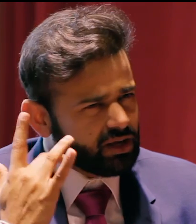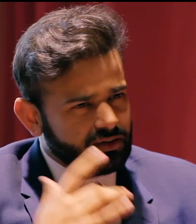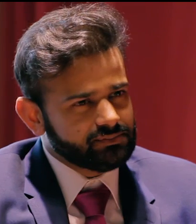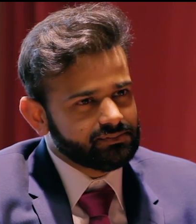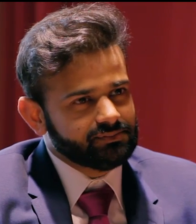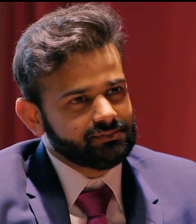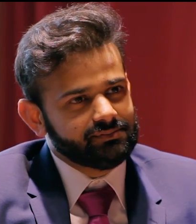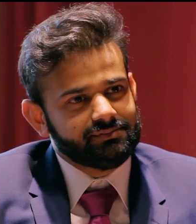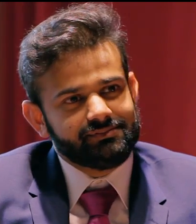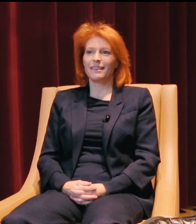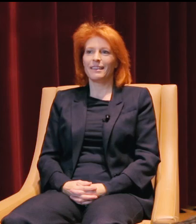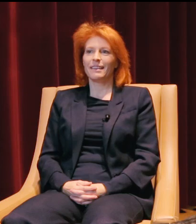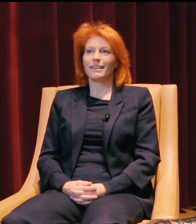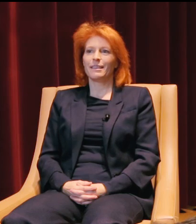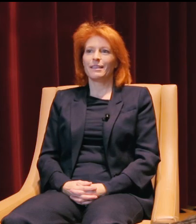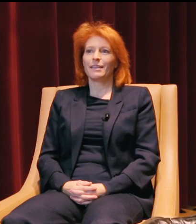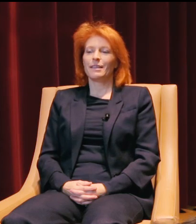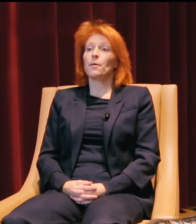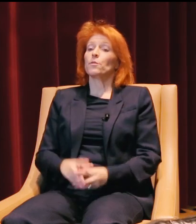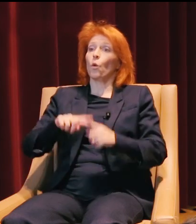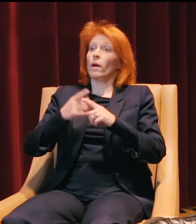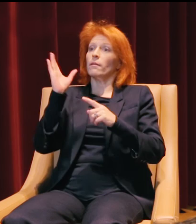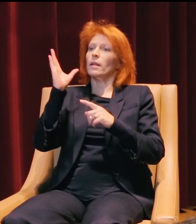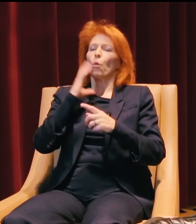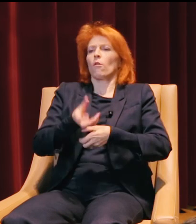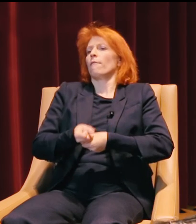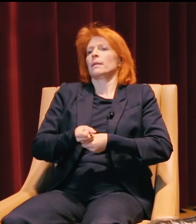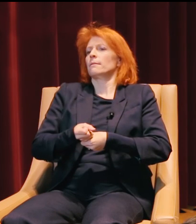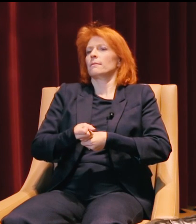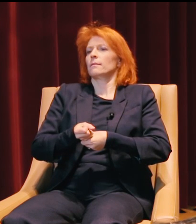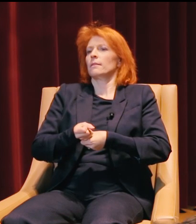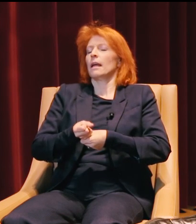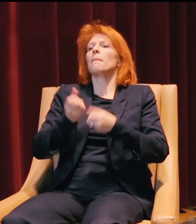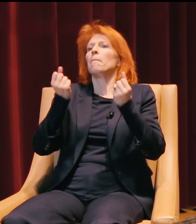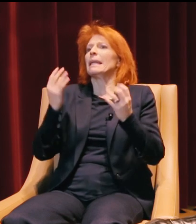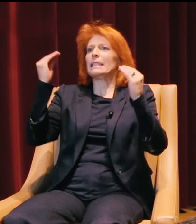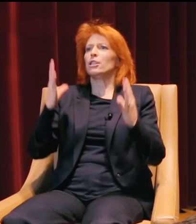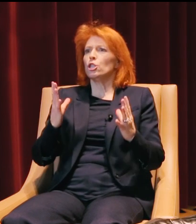Really, why is that? When we went and did the pitch, we were very confident about it. We had a lot of teachers that showed us